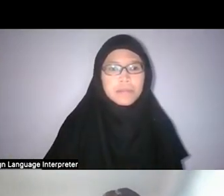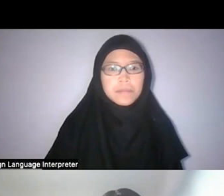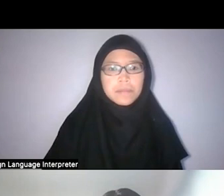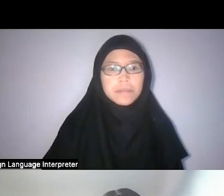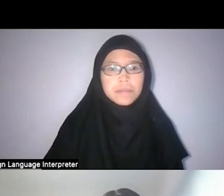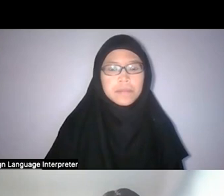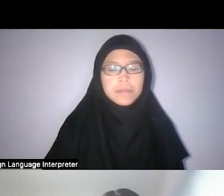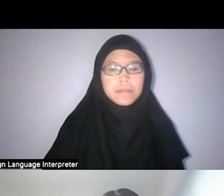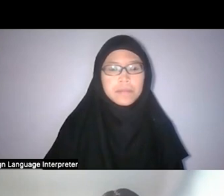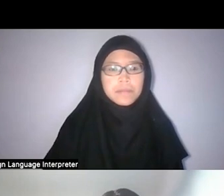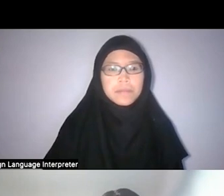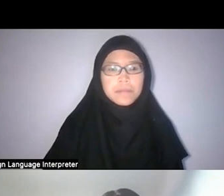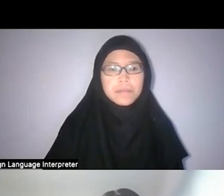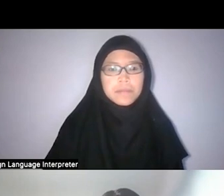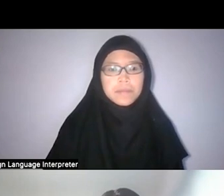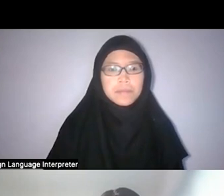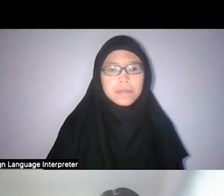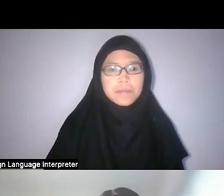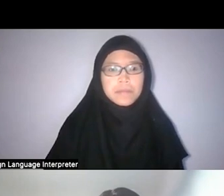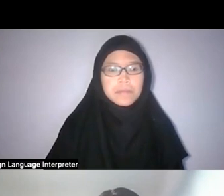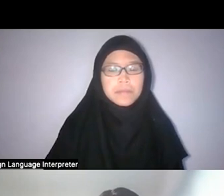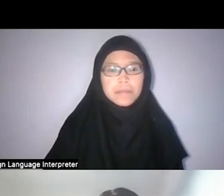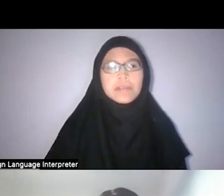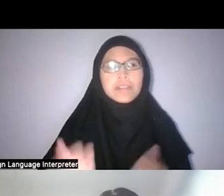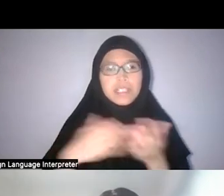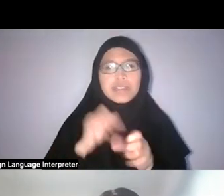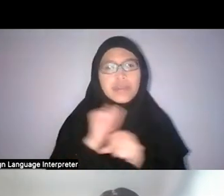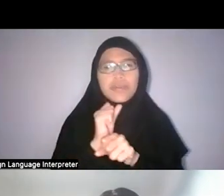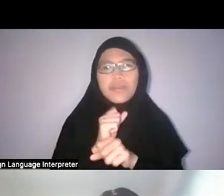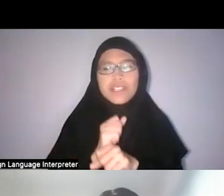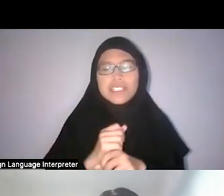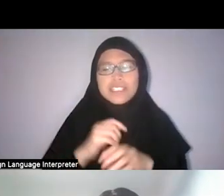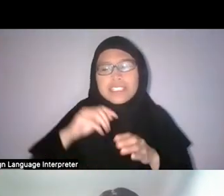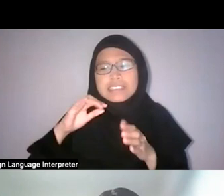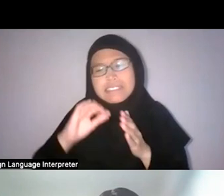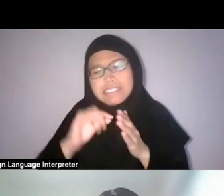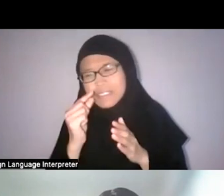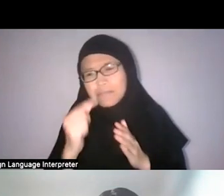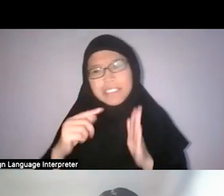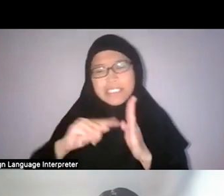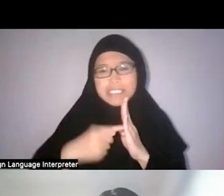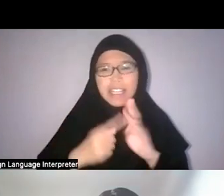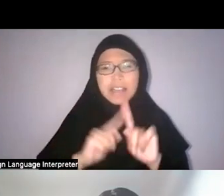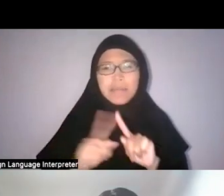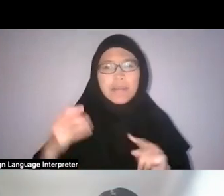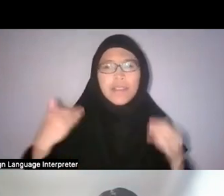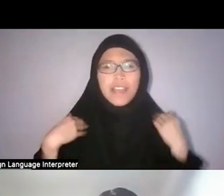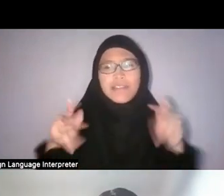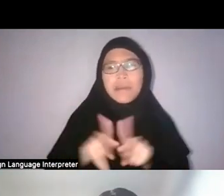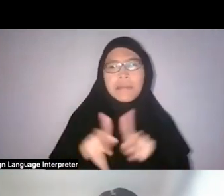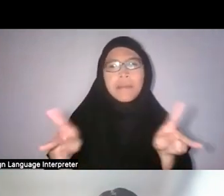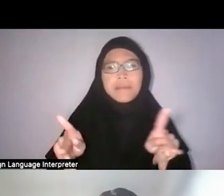Again, the work has barely begun but we’ve had public exhibitions